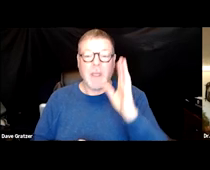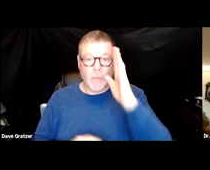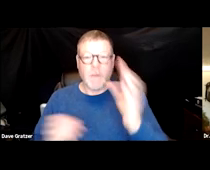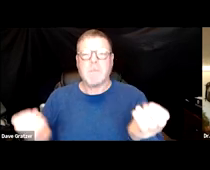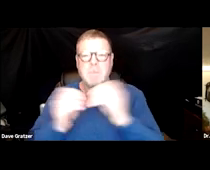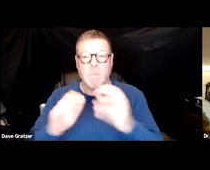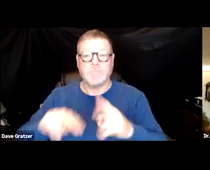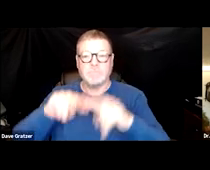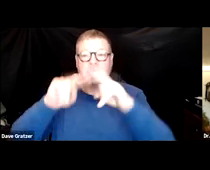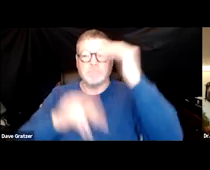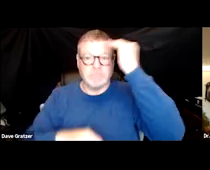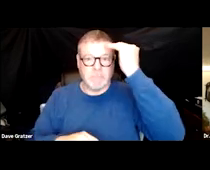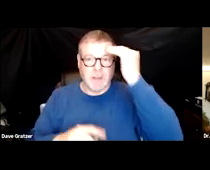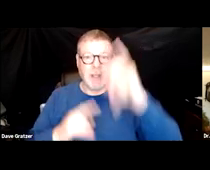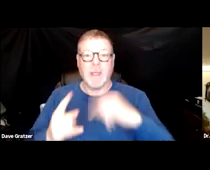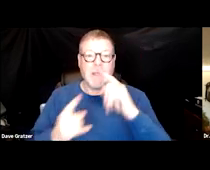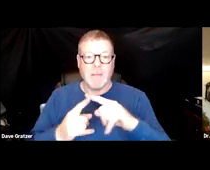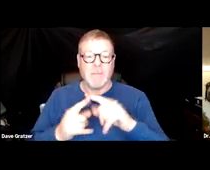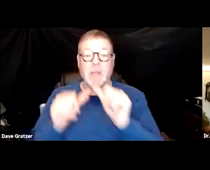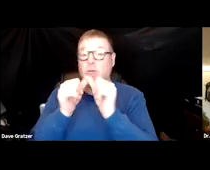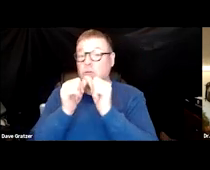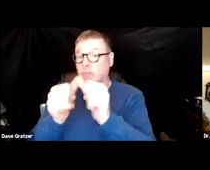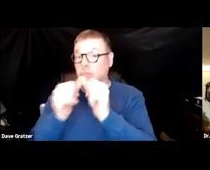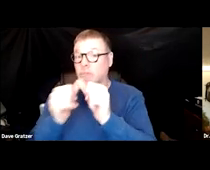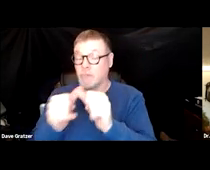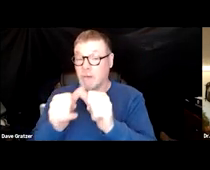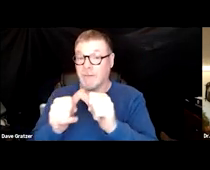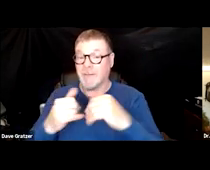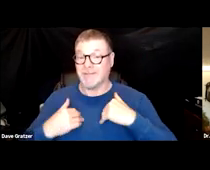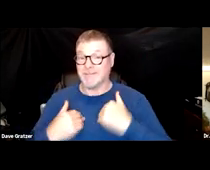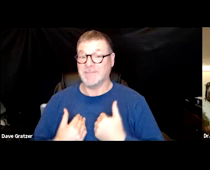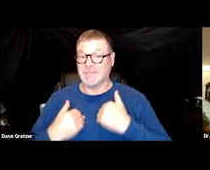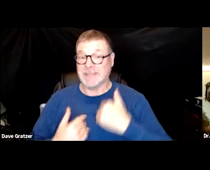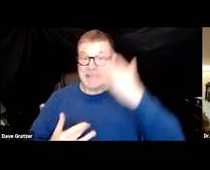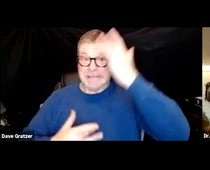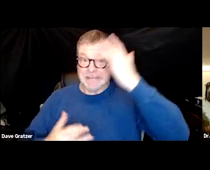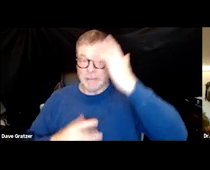There's a lot more knowledge now about chronic fatigue 40 years later than there is about long COVID